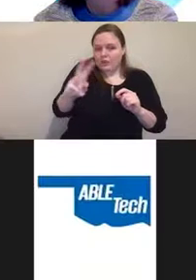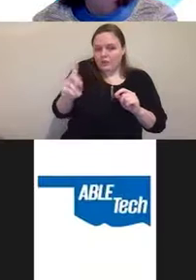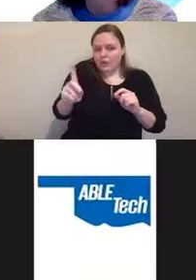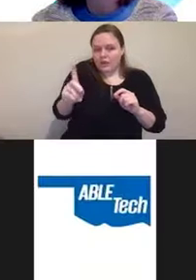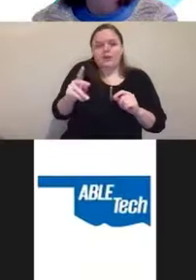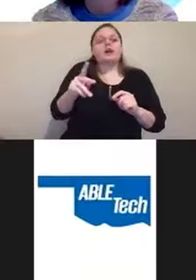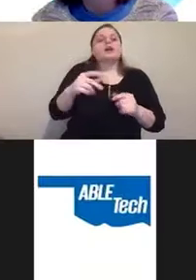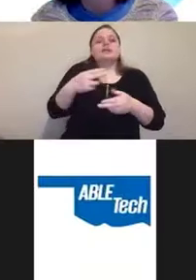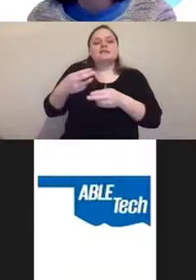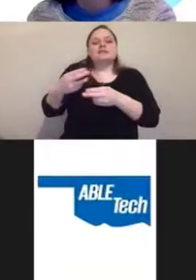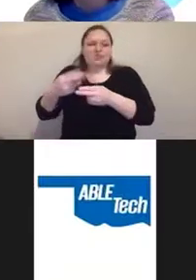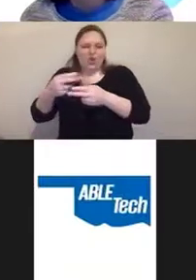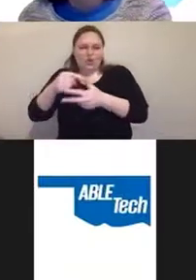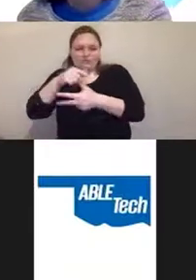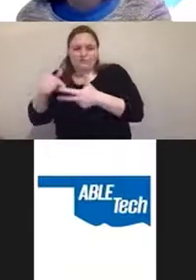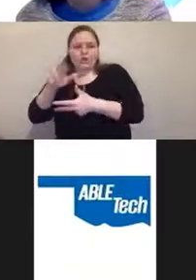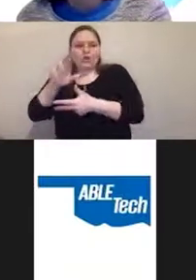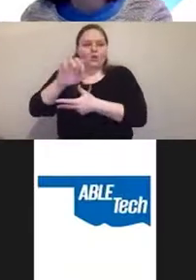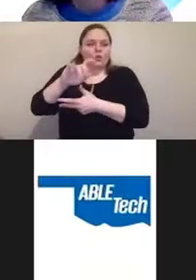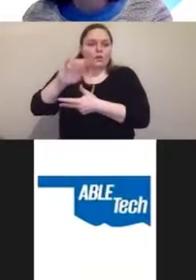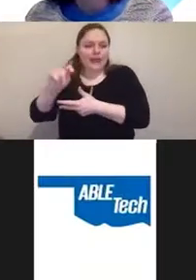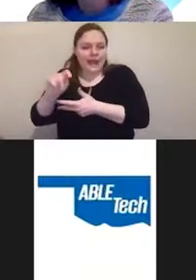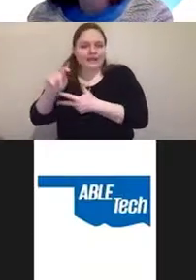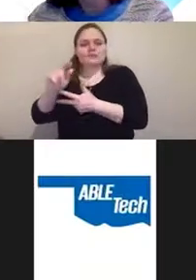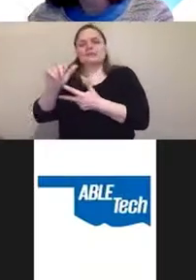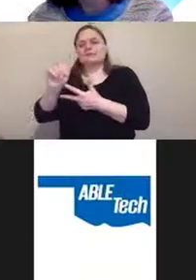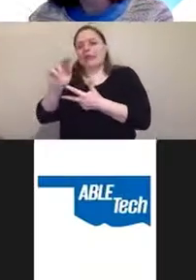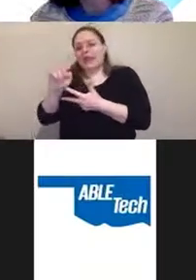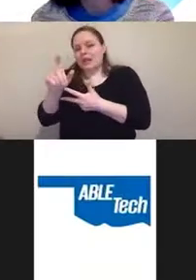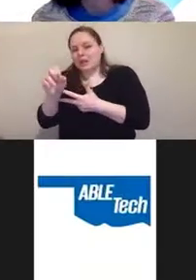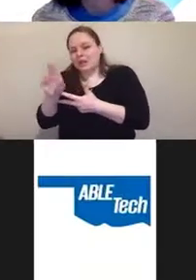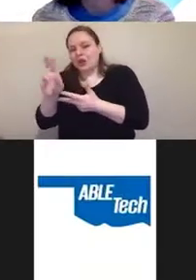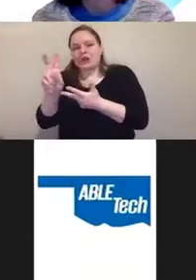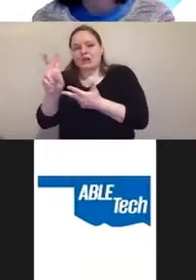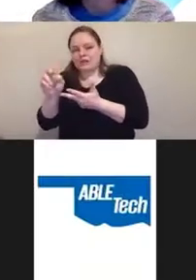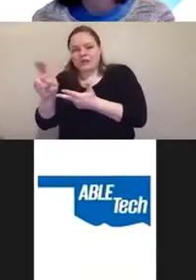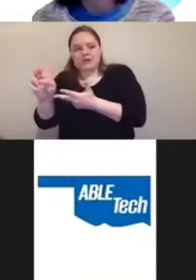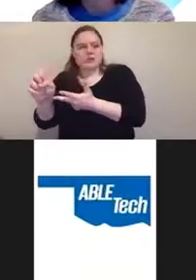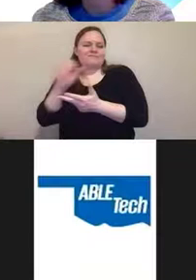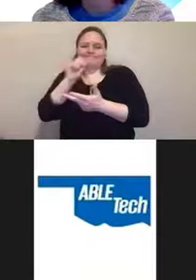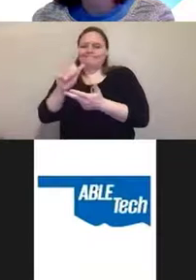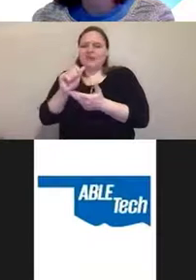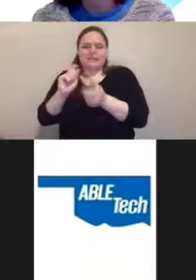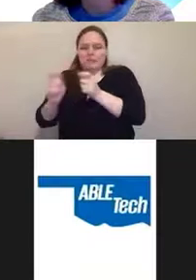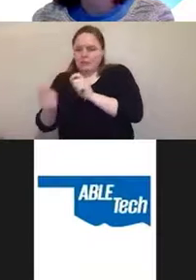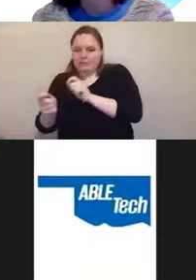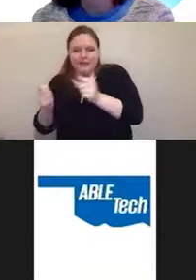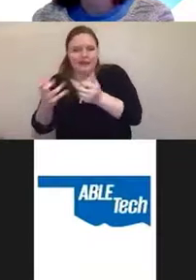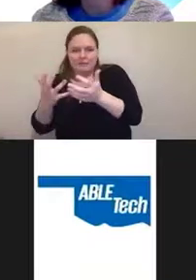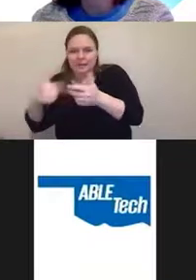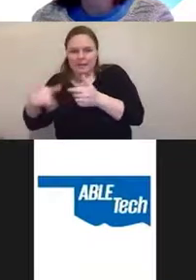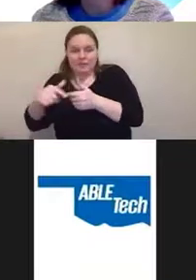that it also doesn't remediate any of those. That's a whole lot of stuff in the fine print that can't